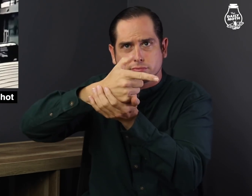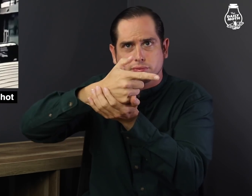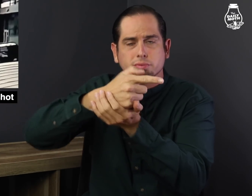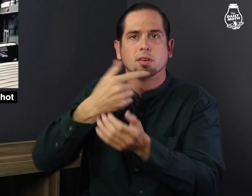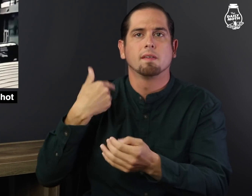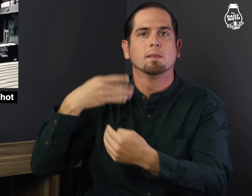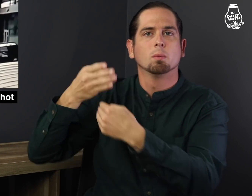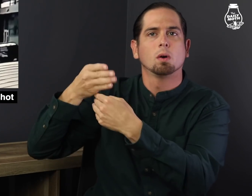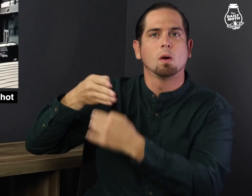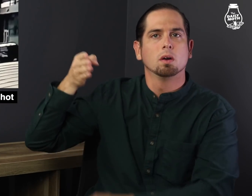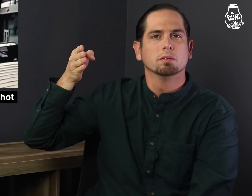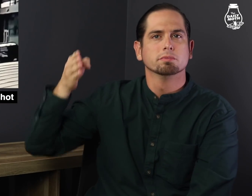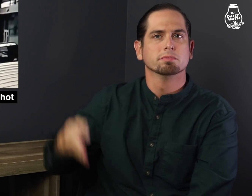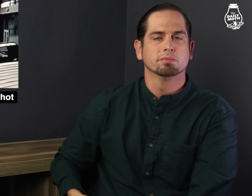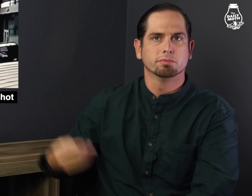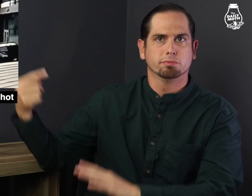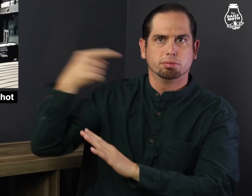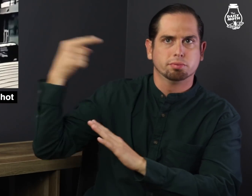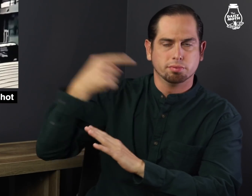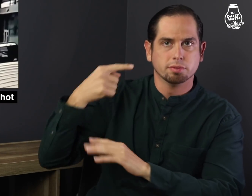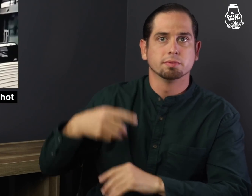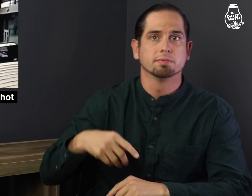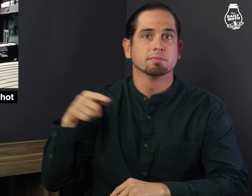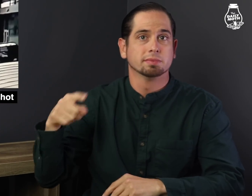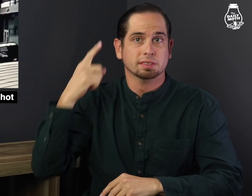firing several times through a rolled-down window.